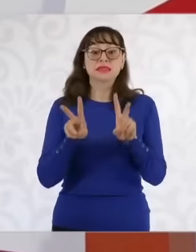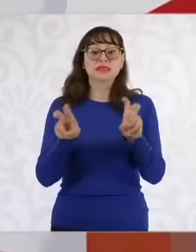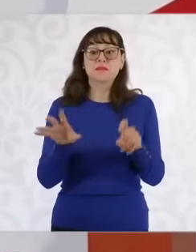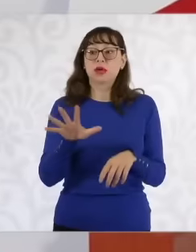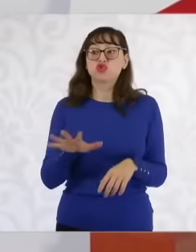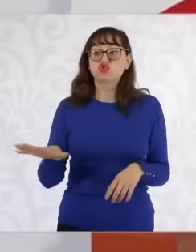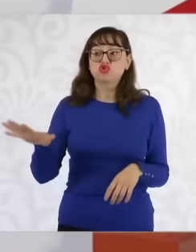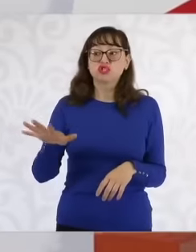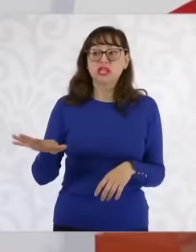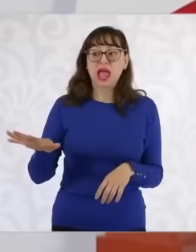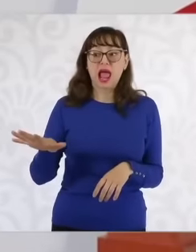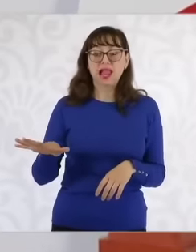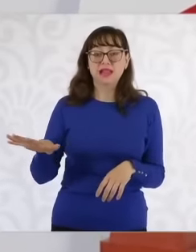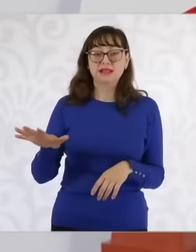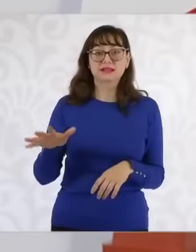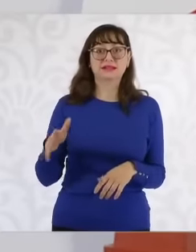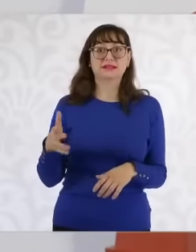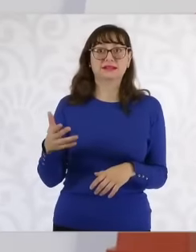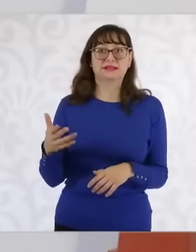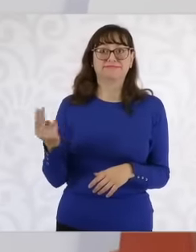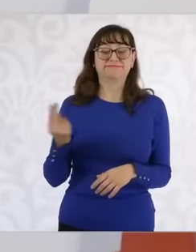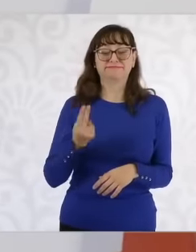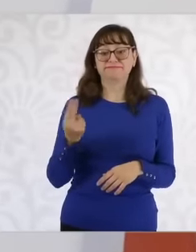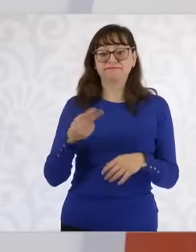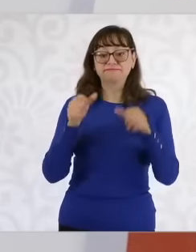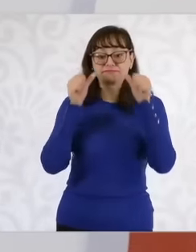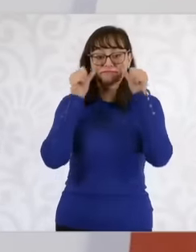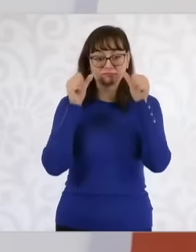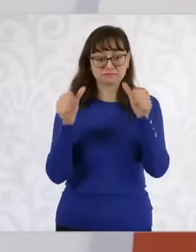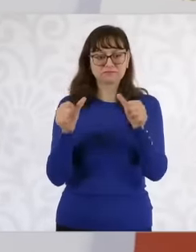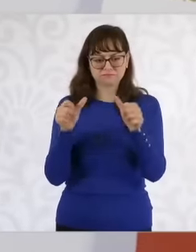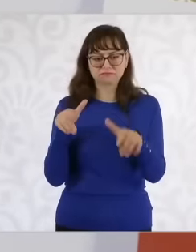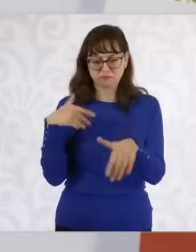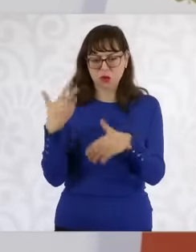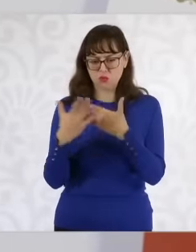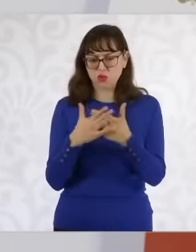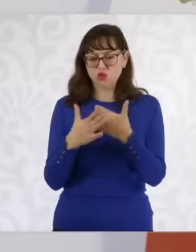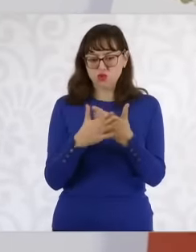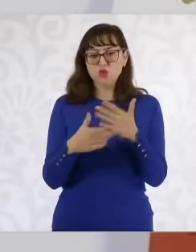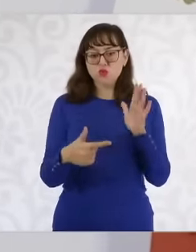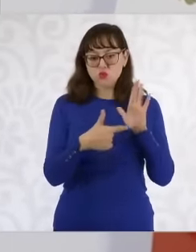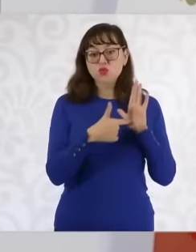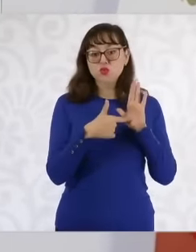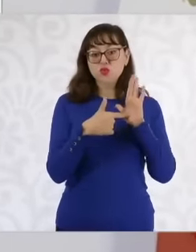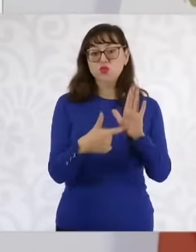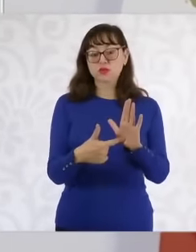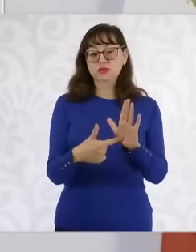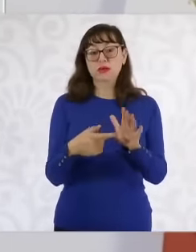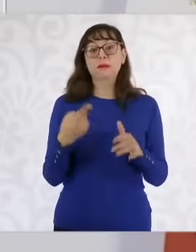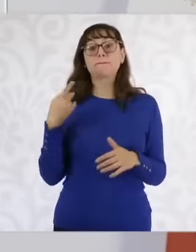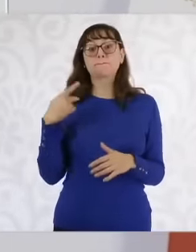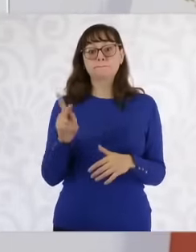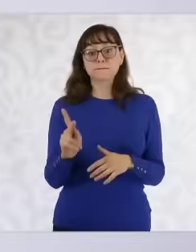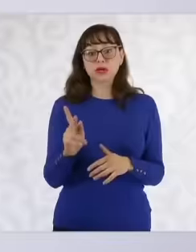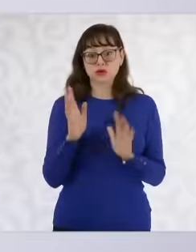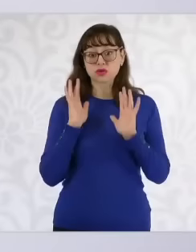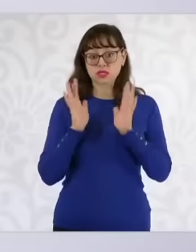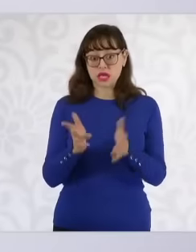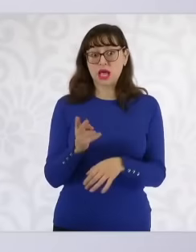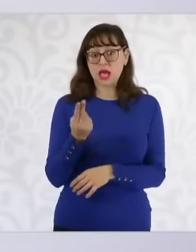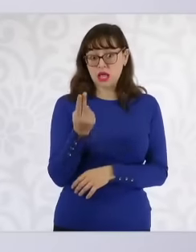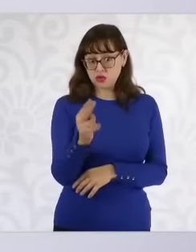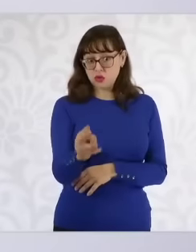on it, we will most likely present it soon but starting in November This process begins in